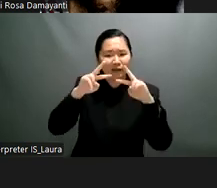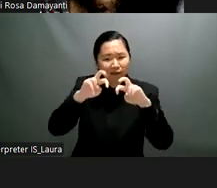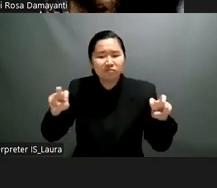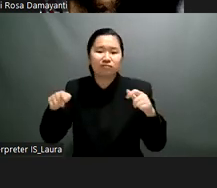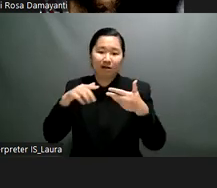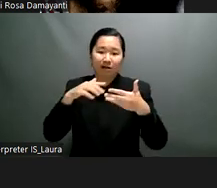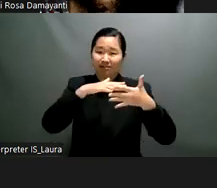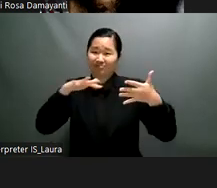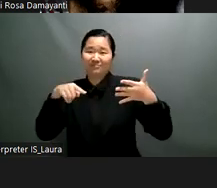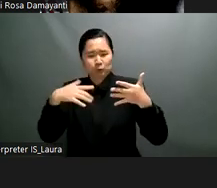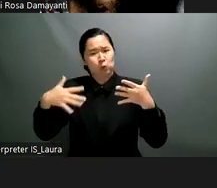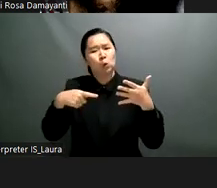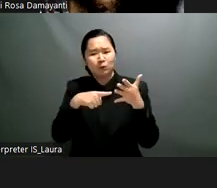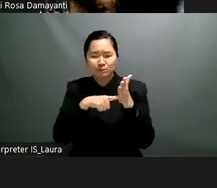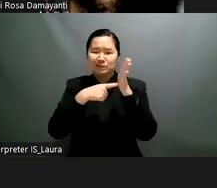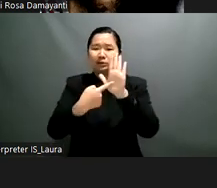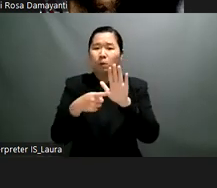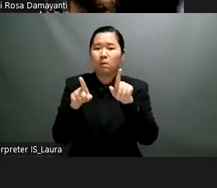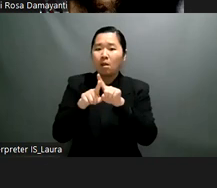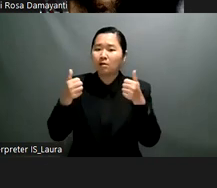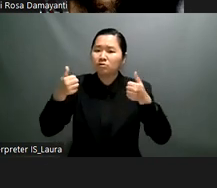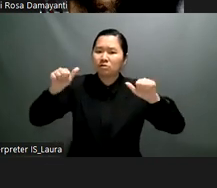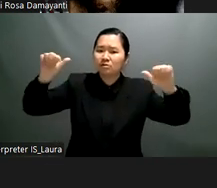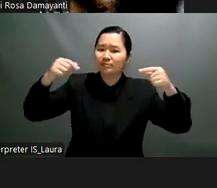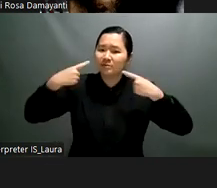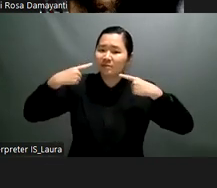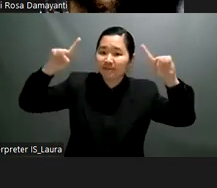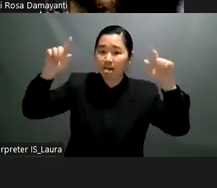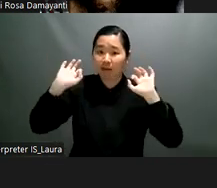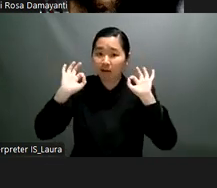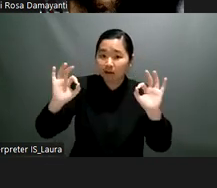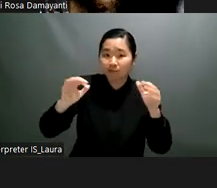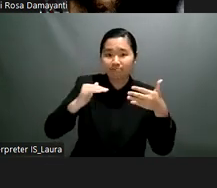the policy making process so thank you for for sharing all of those remarks and then